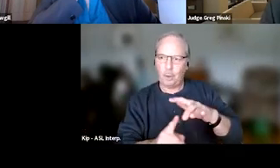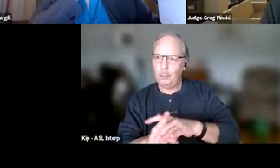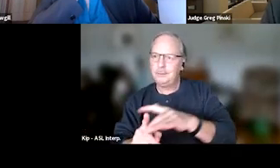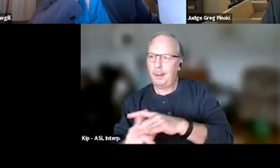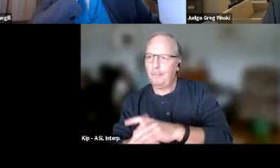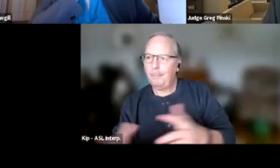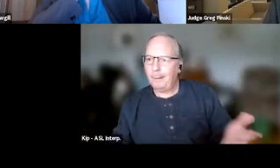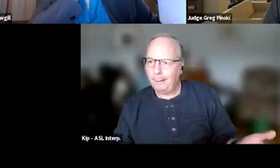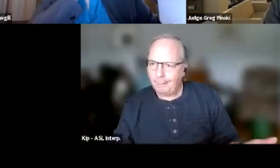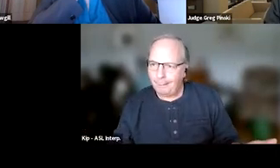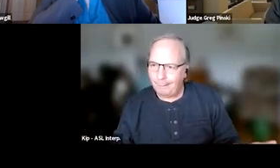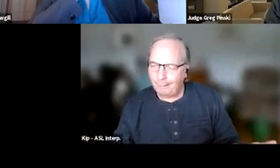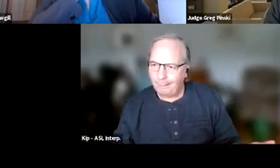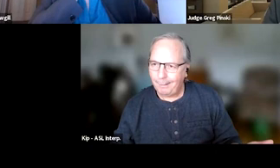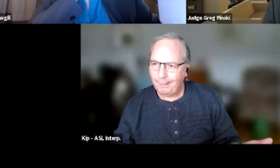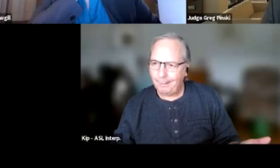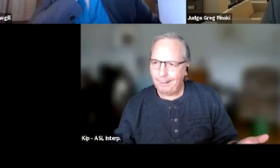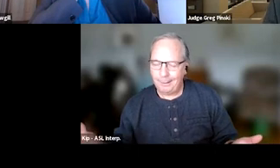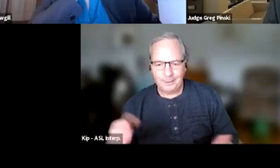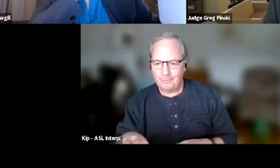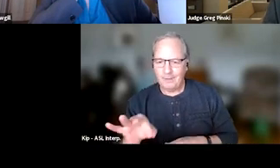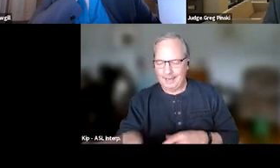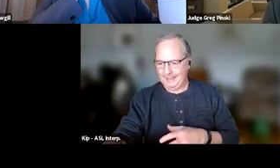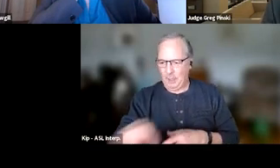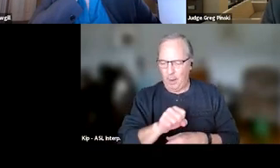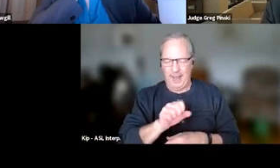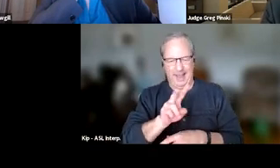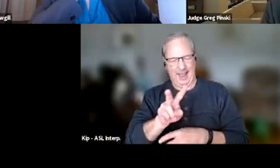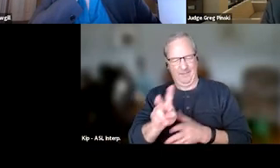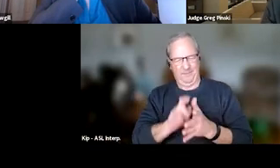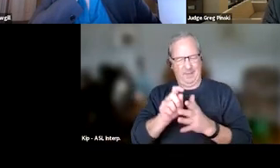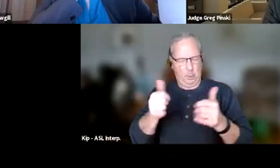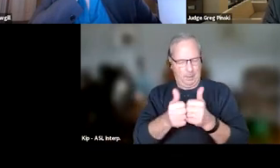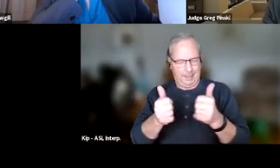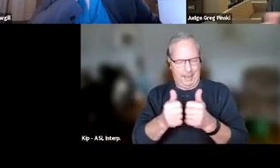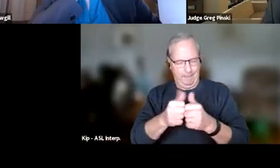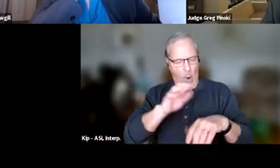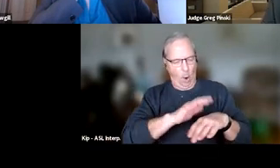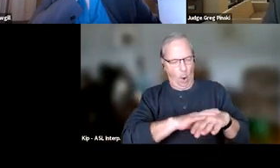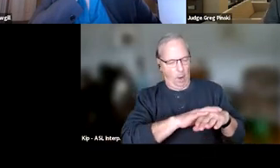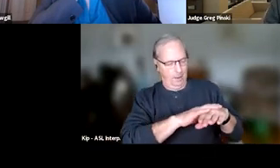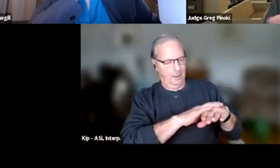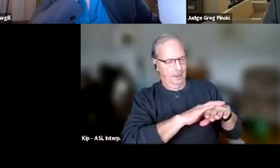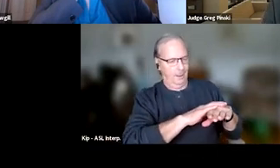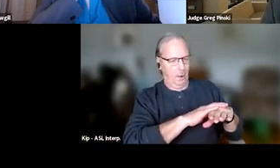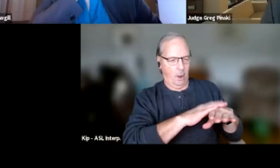And you'll never find, you know, taking away a video game on a sanction or grid